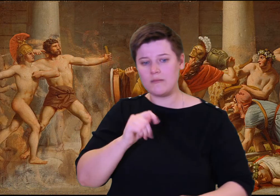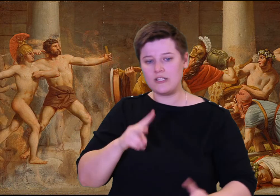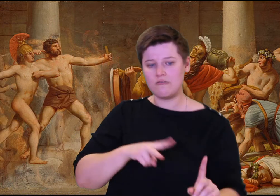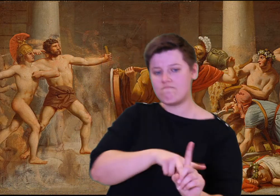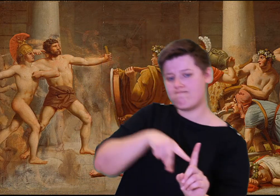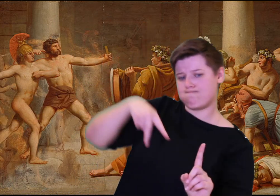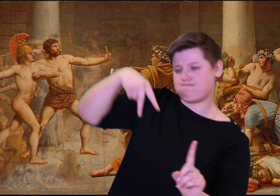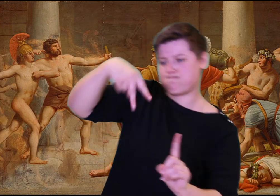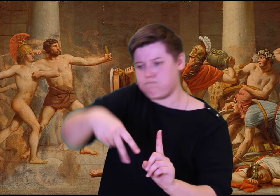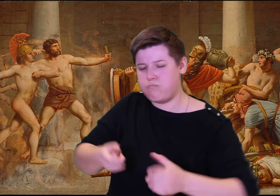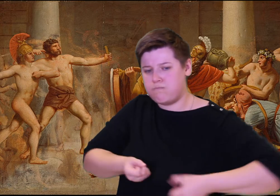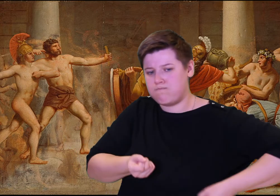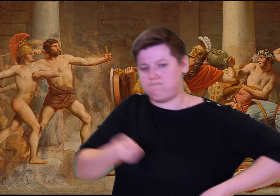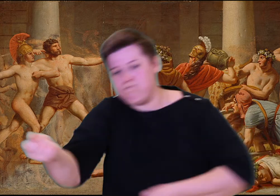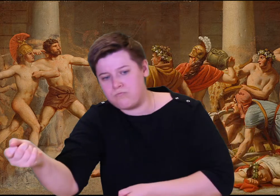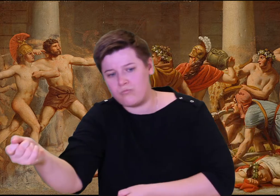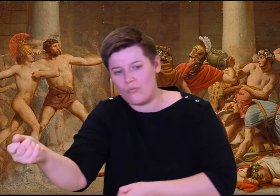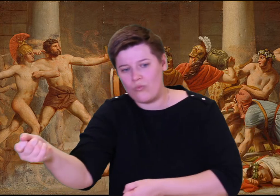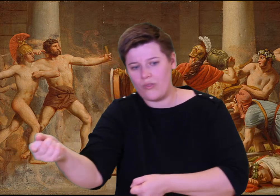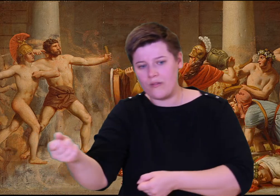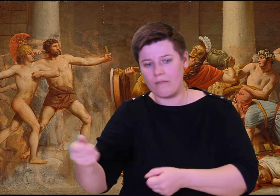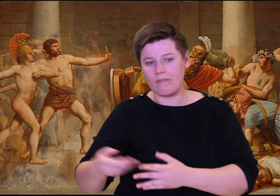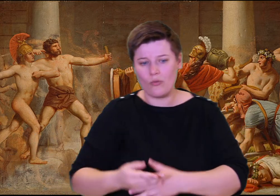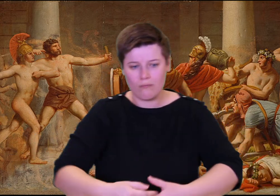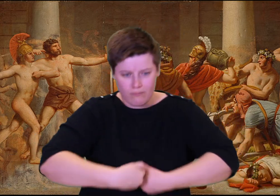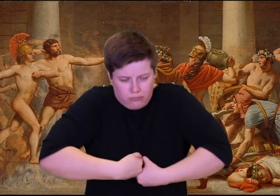addressed the suitors: